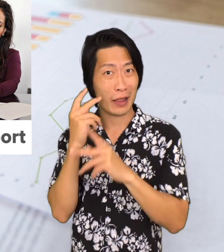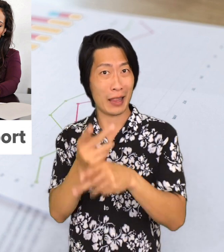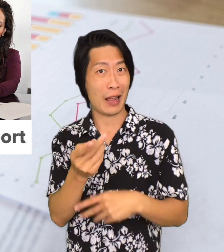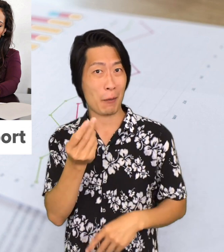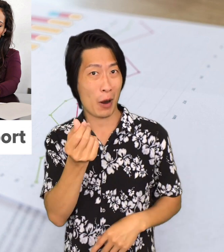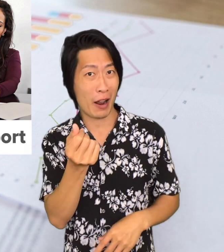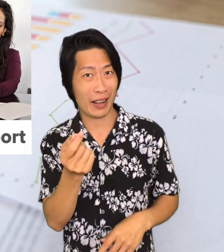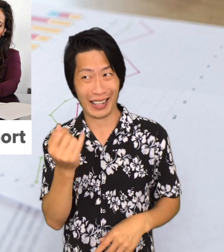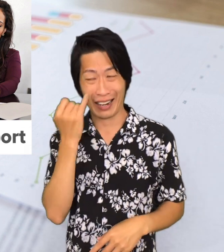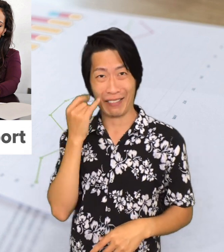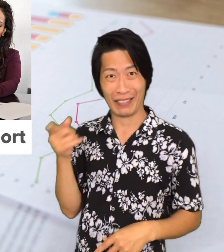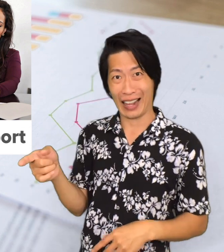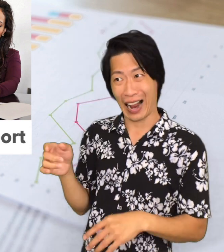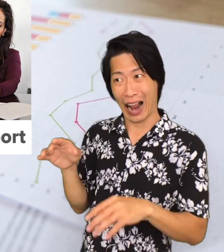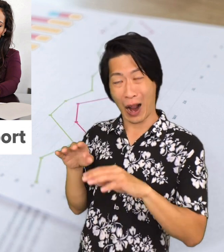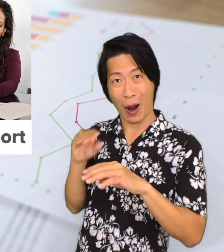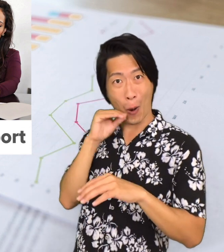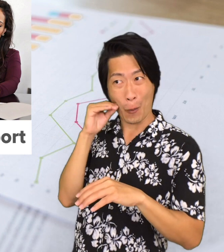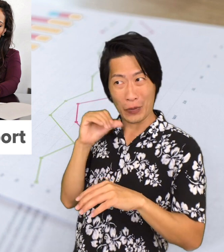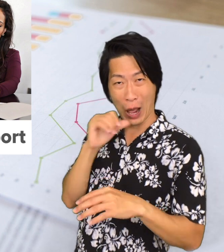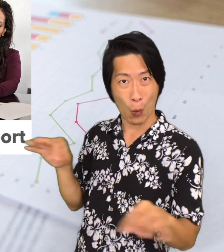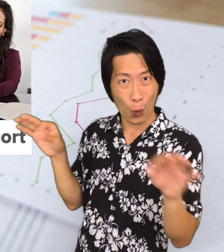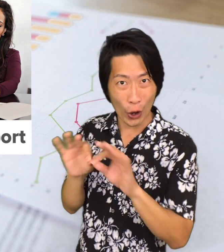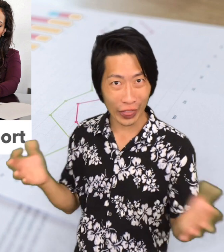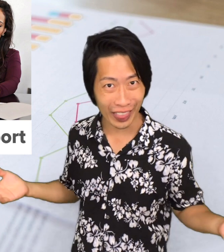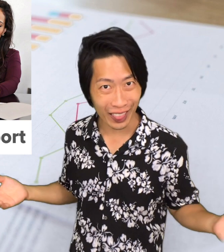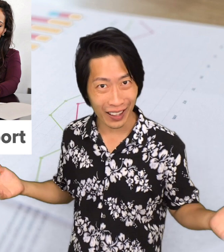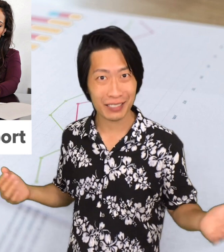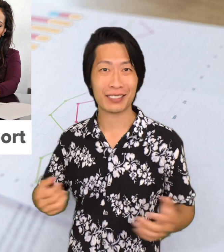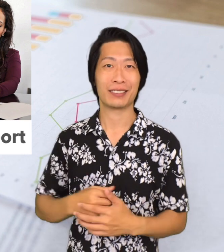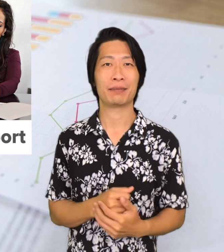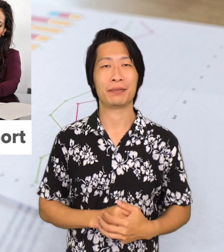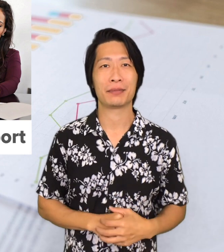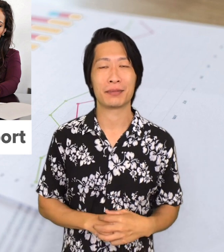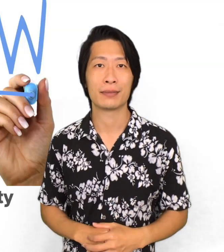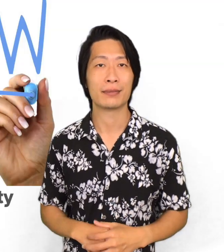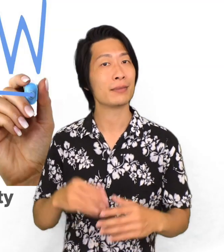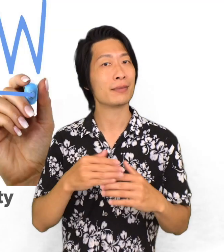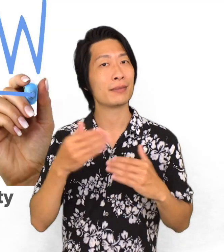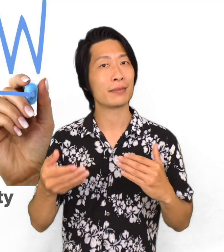will not lend you money, on a home that's not going to be worth your offering price.